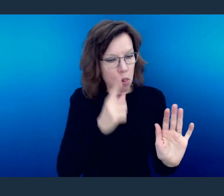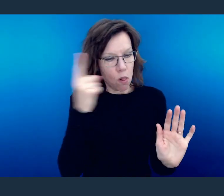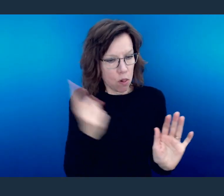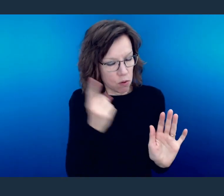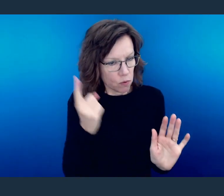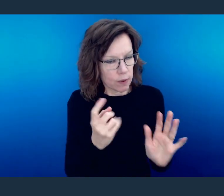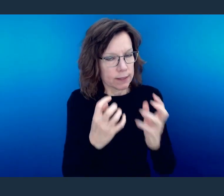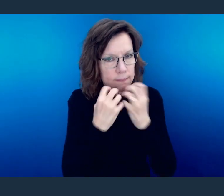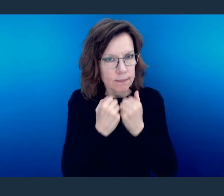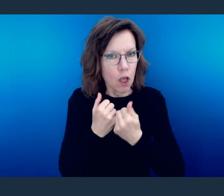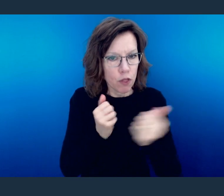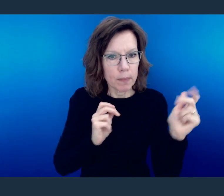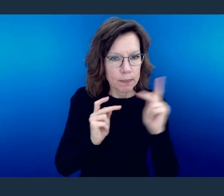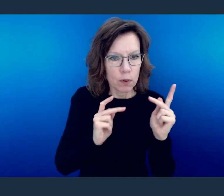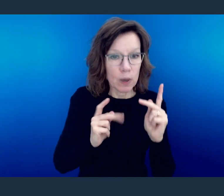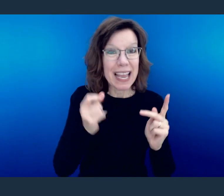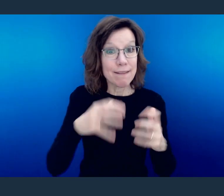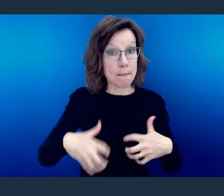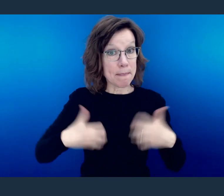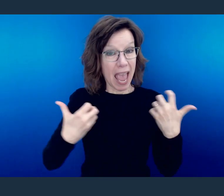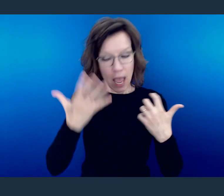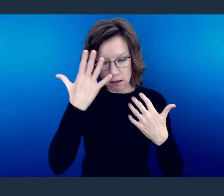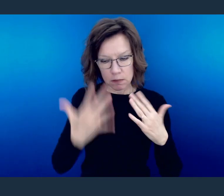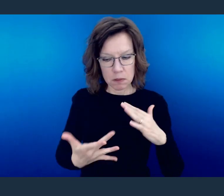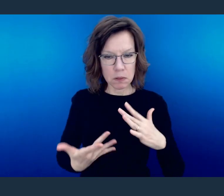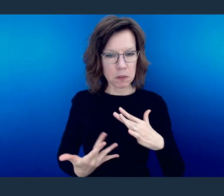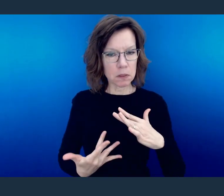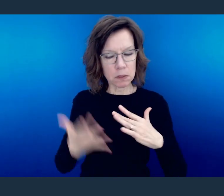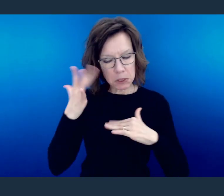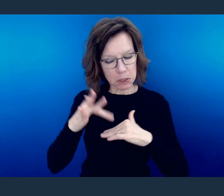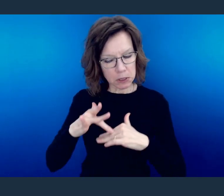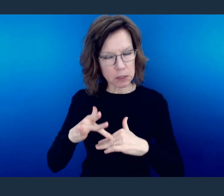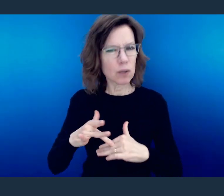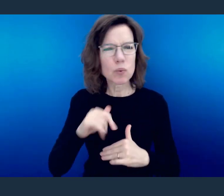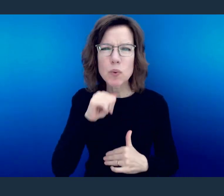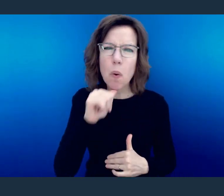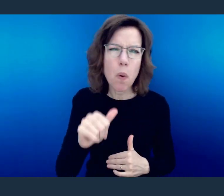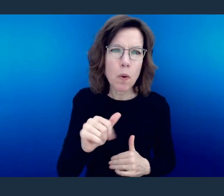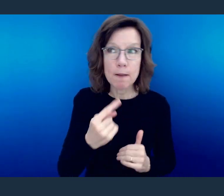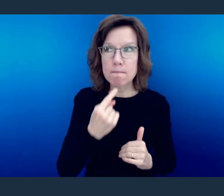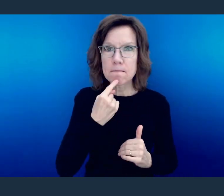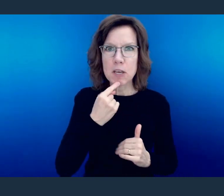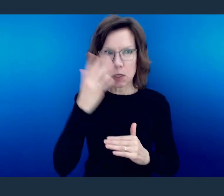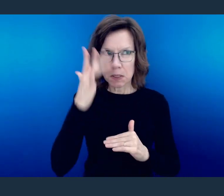don't sit on a grudge, don't sit around being mad and angry and bitter, and don't go get